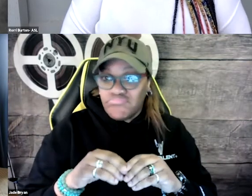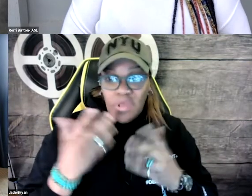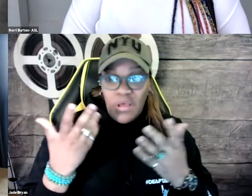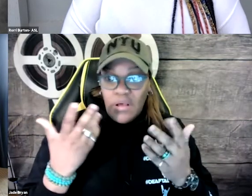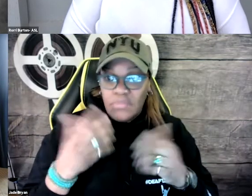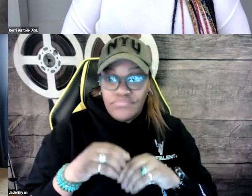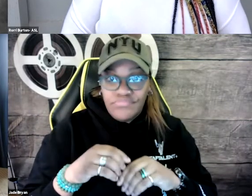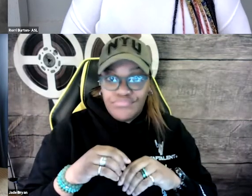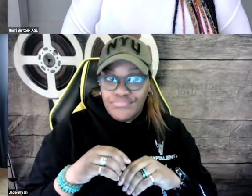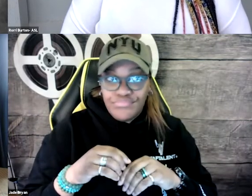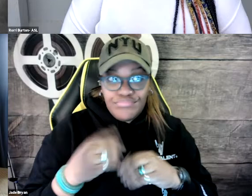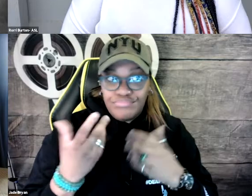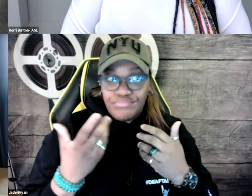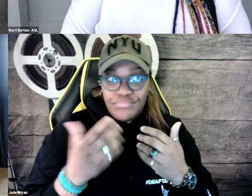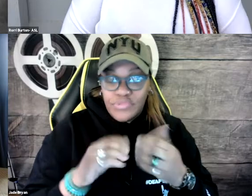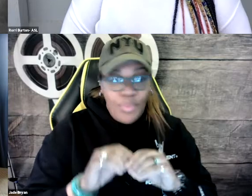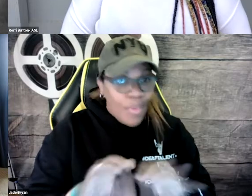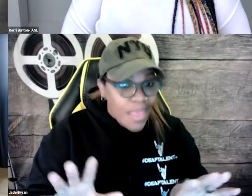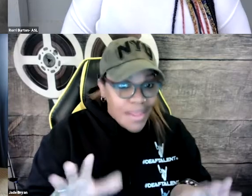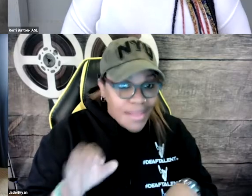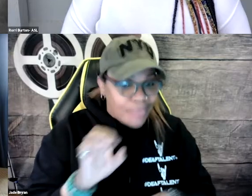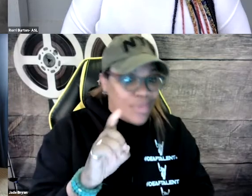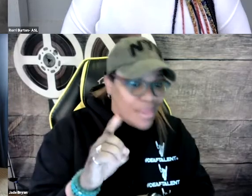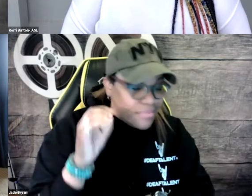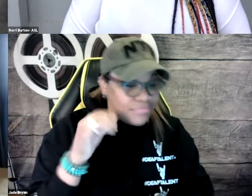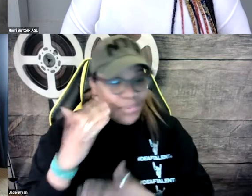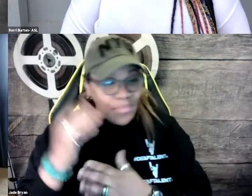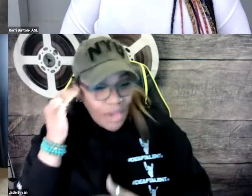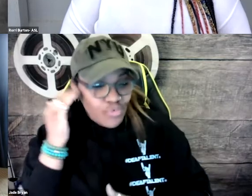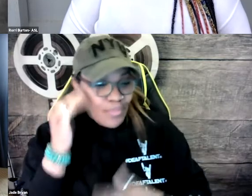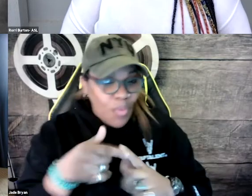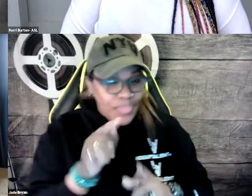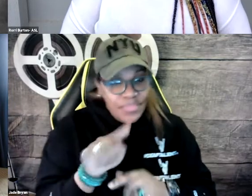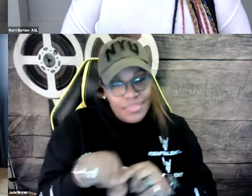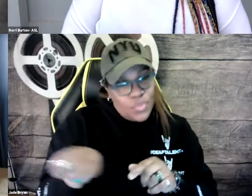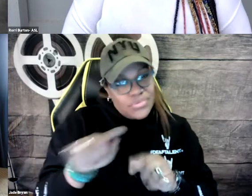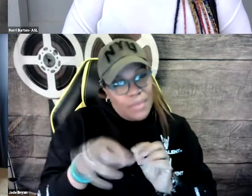We want to be able to go in and fix that. Yeah. Because that's being spread around.